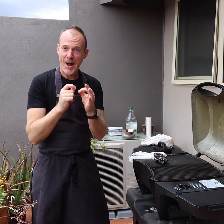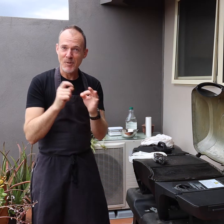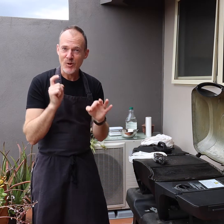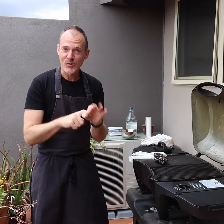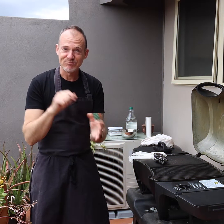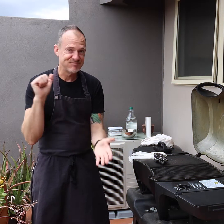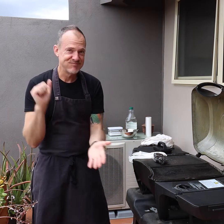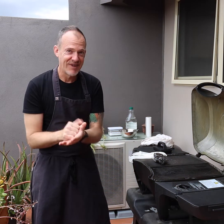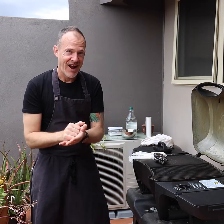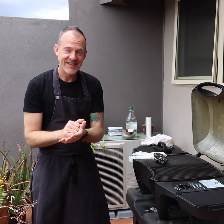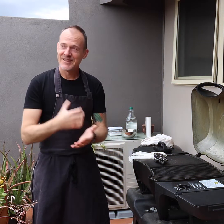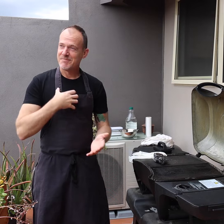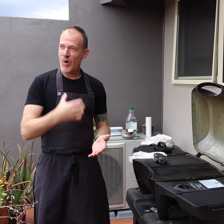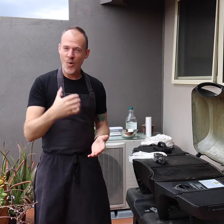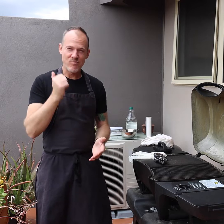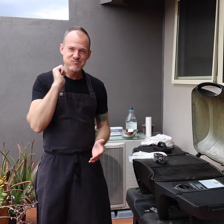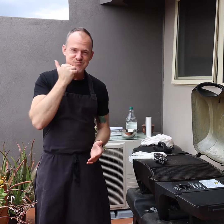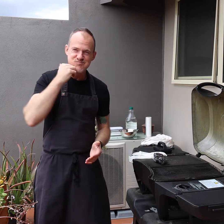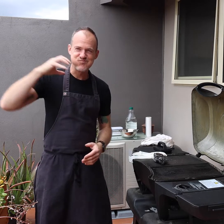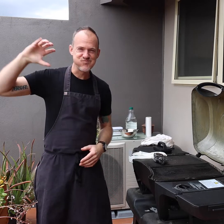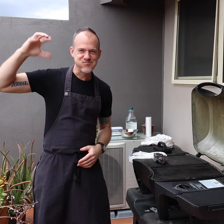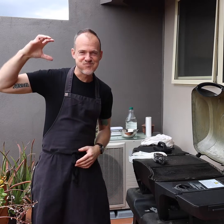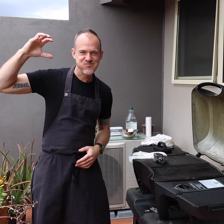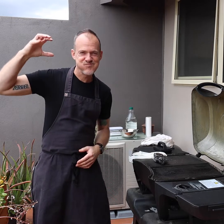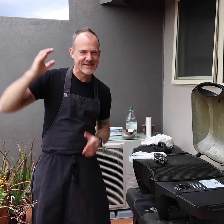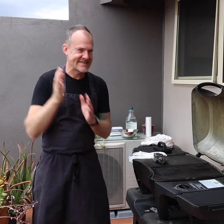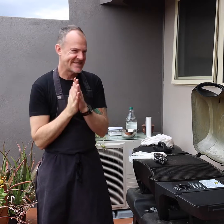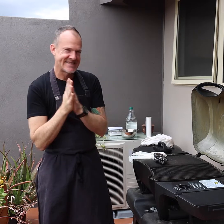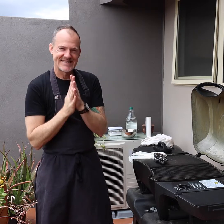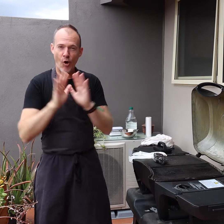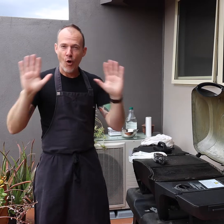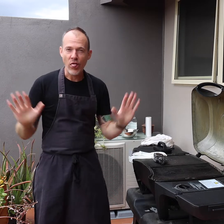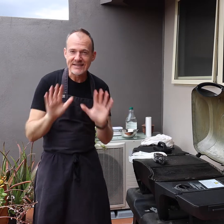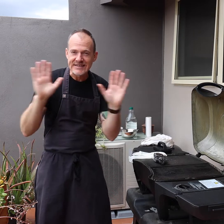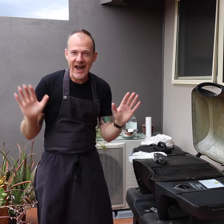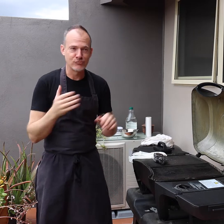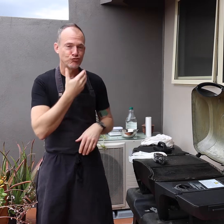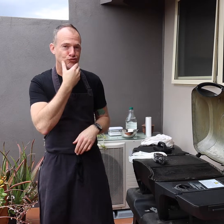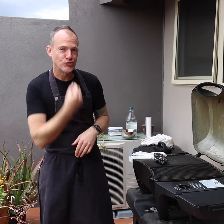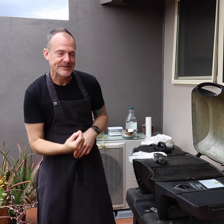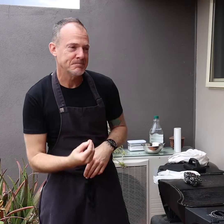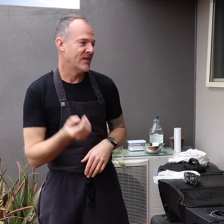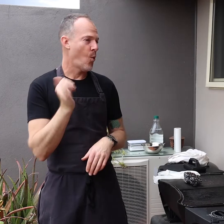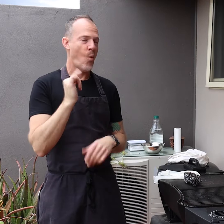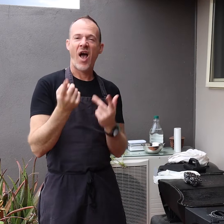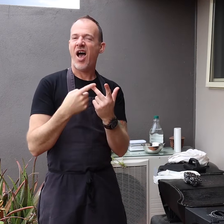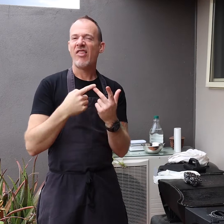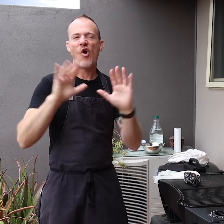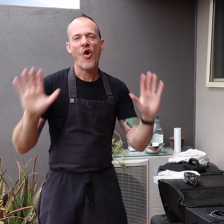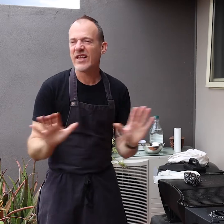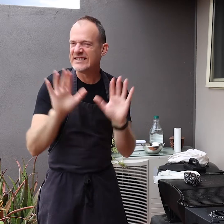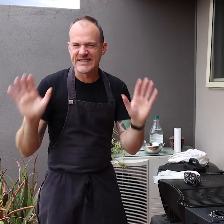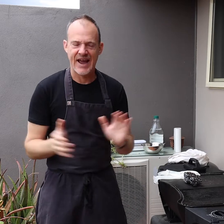Days are warm, and we have holidays, Christmas and many other celebrations.